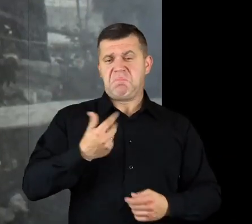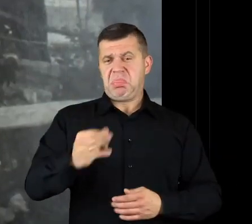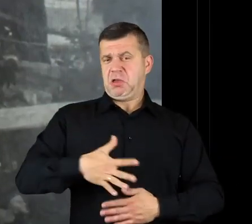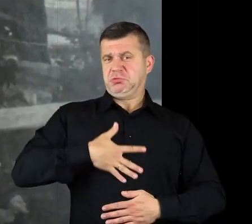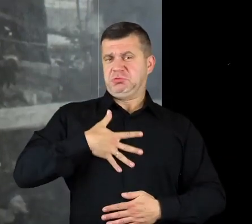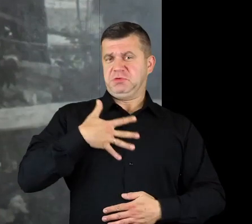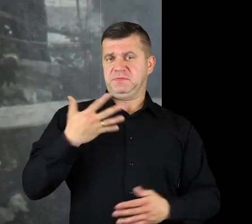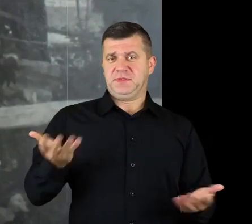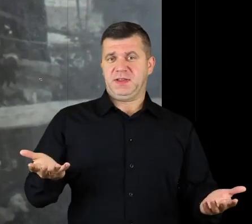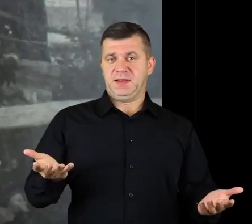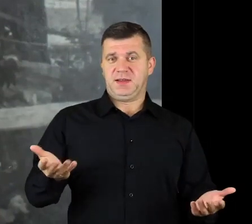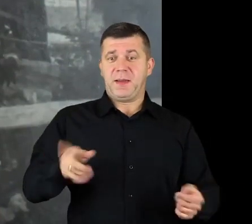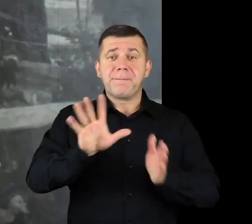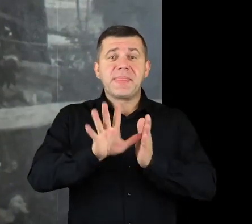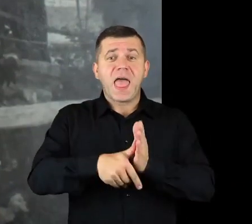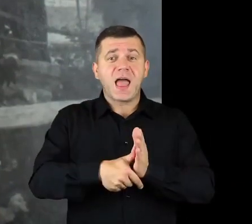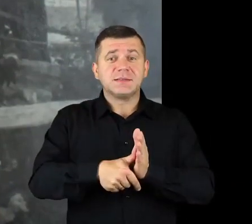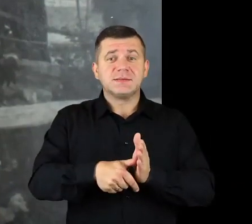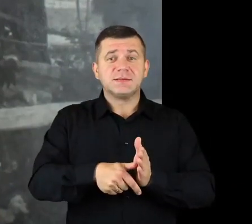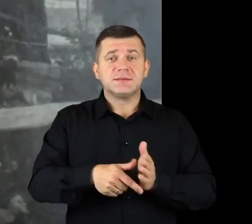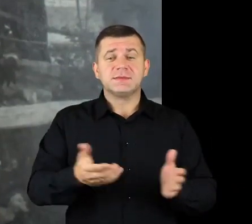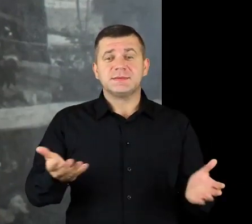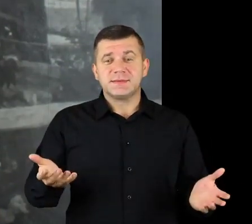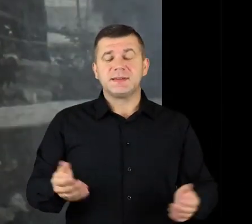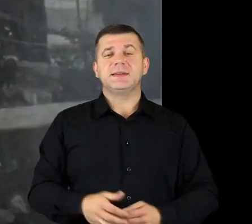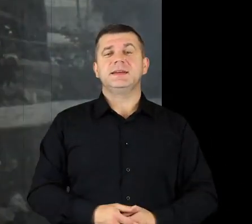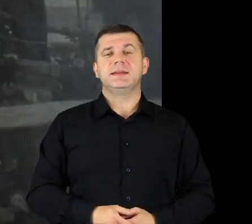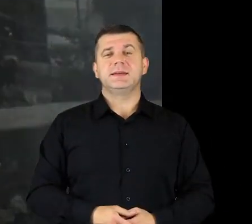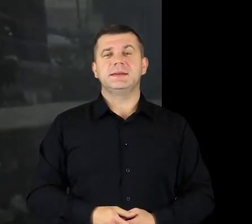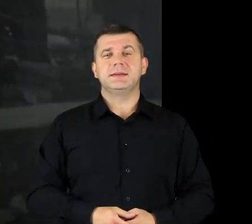because he was in this little town, he must have been…